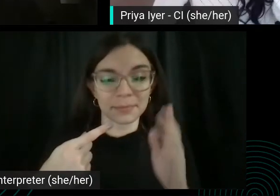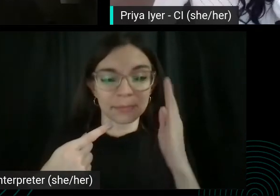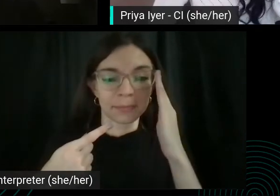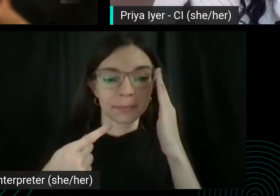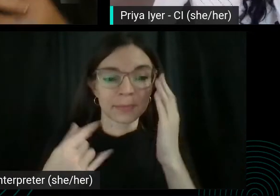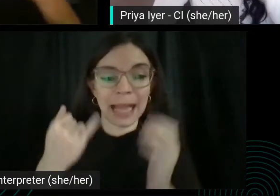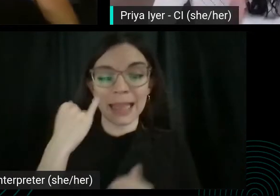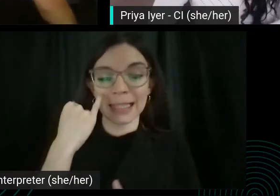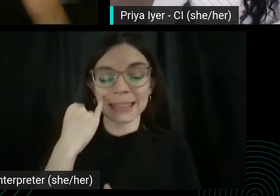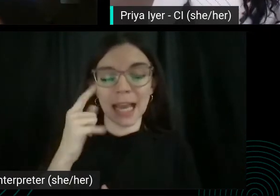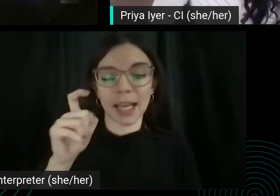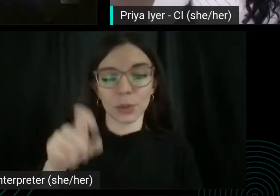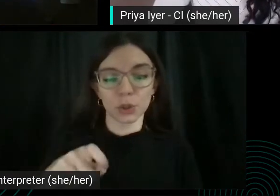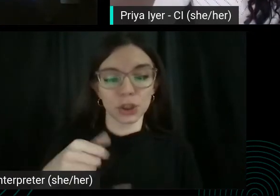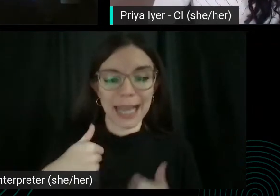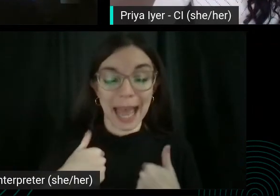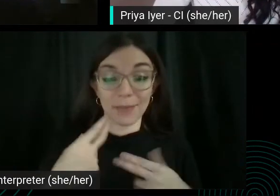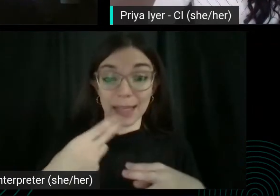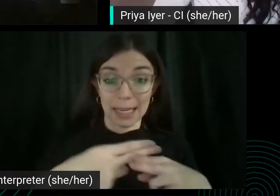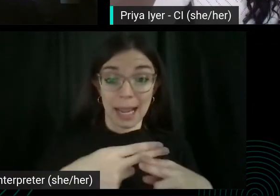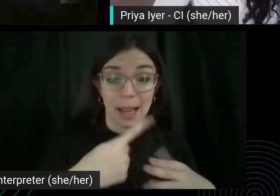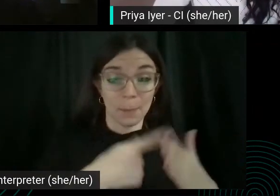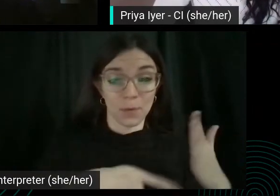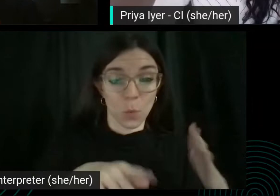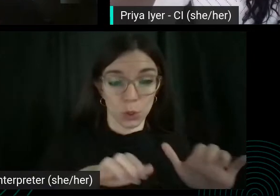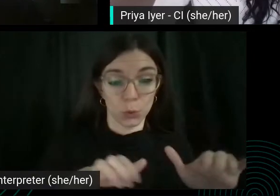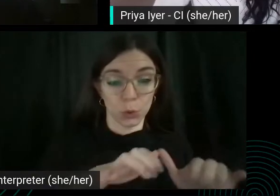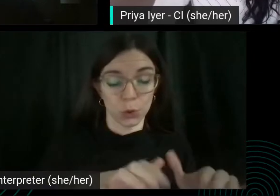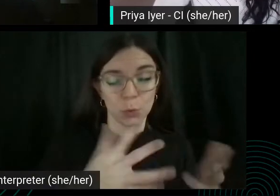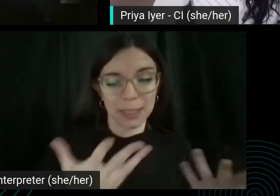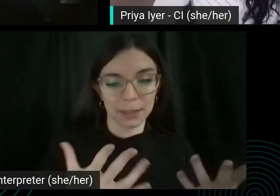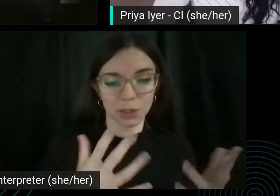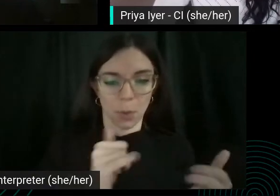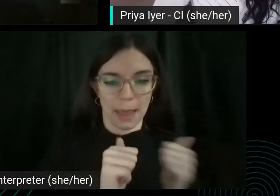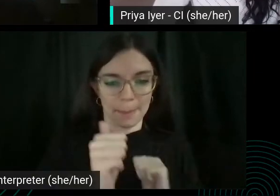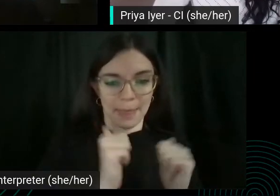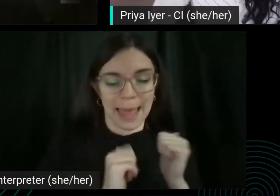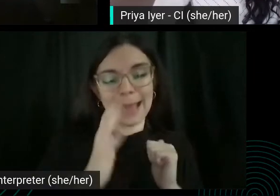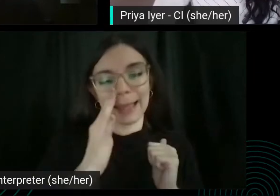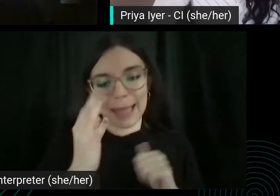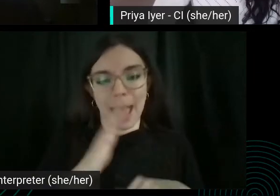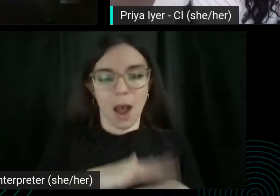You should have the name of what you're doing. So in the cat of the Hot Tin Roof, you'd have can a Hot Tin Roof, then